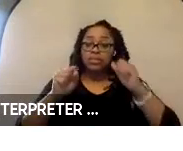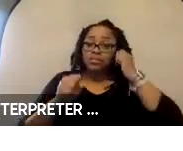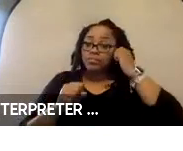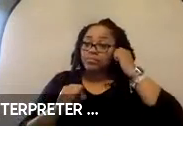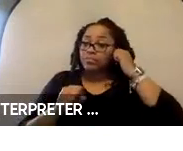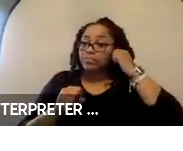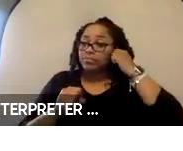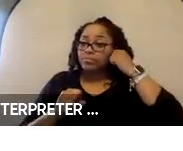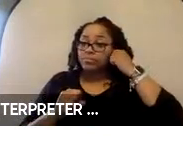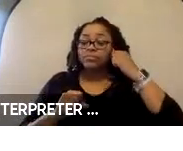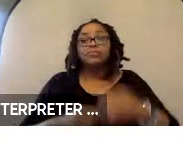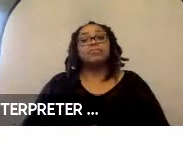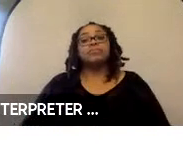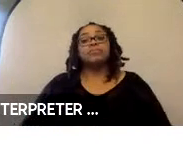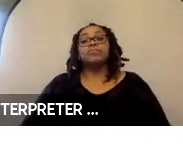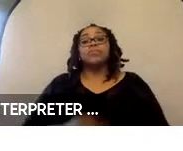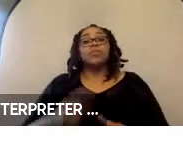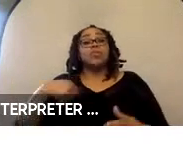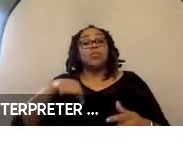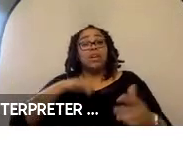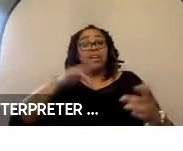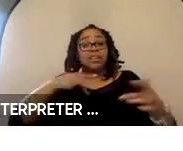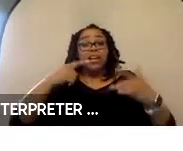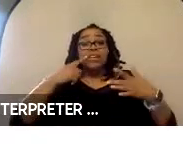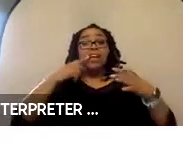Kathy Klinich: Good afternoon. We’re excited to have the opportunity to share some